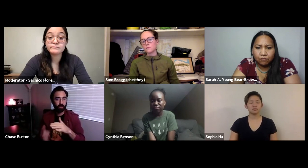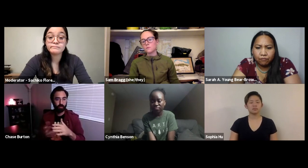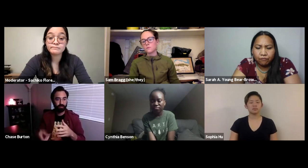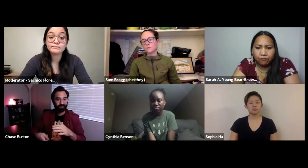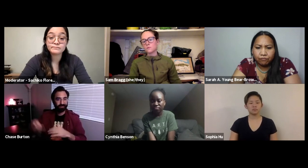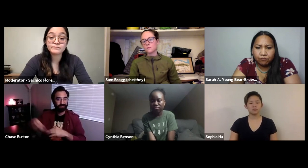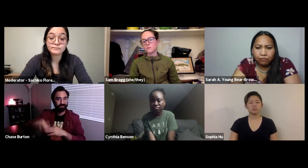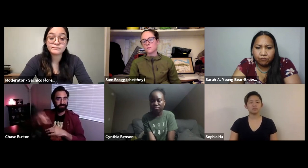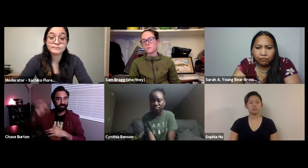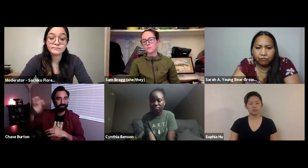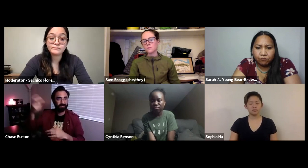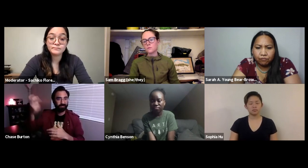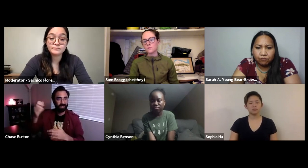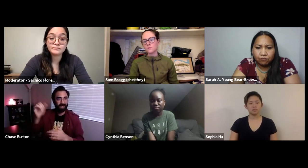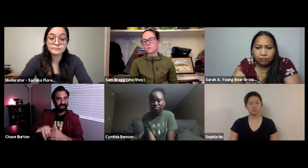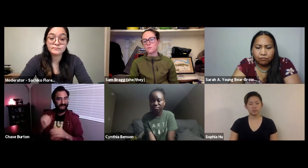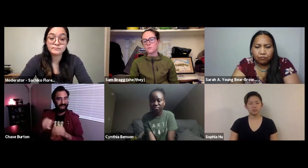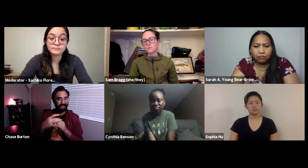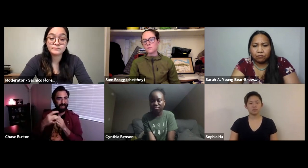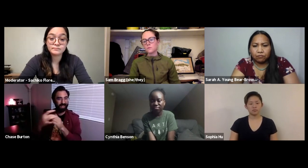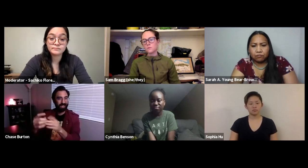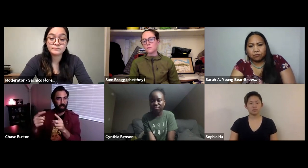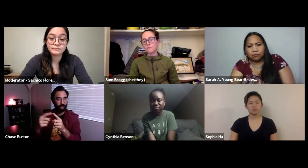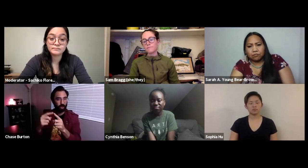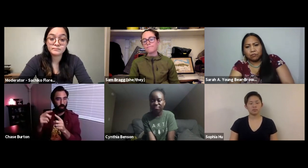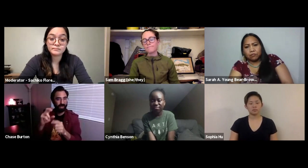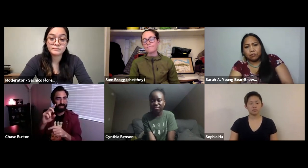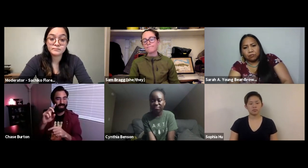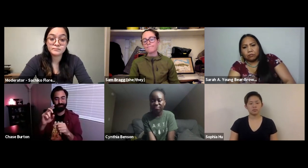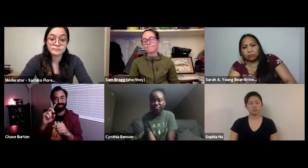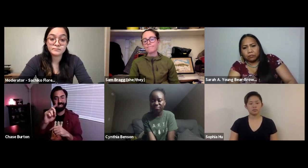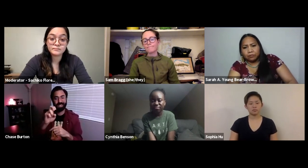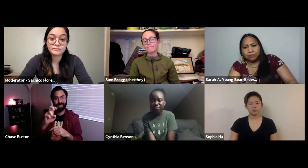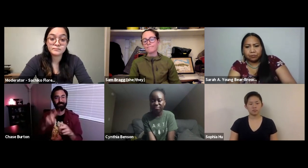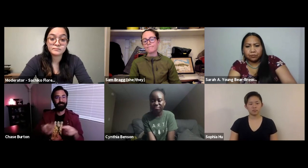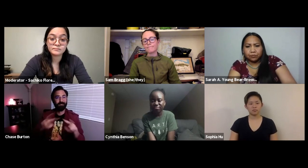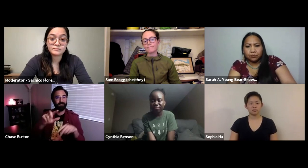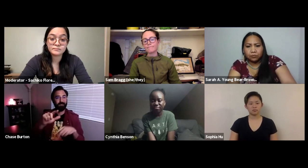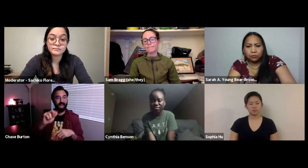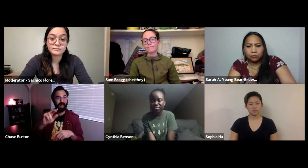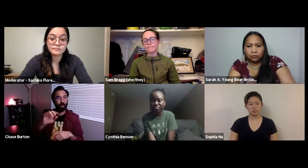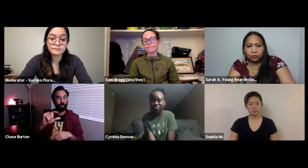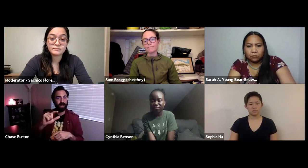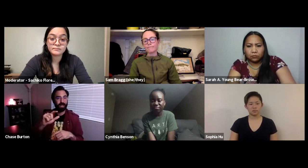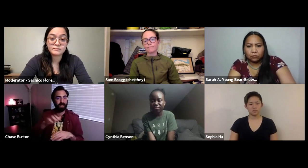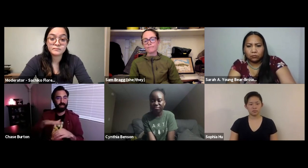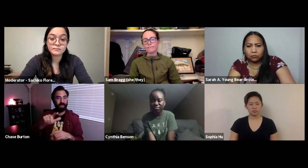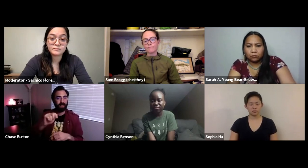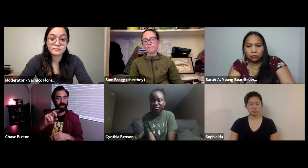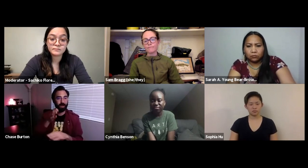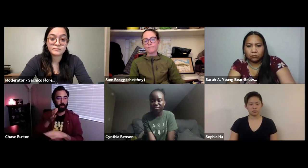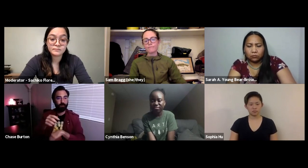what we realize and the value is what's underneath the land.